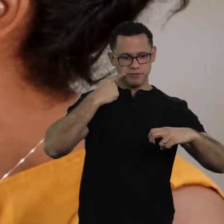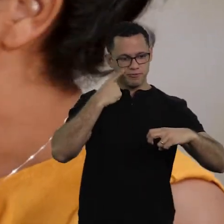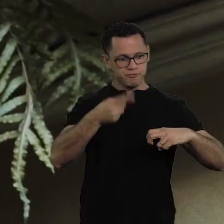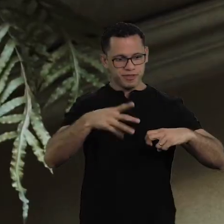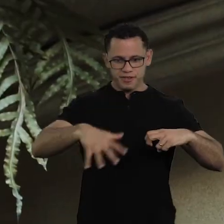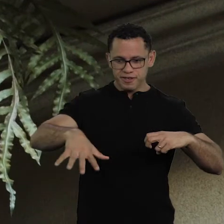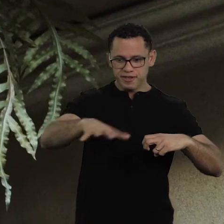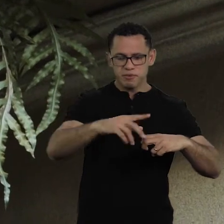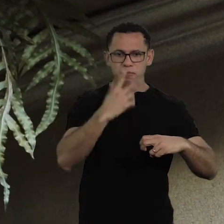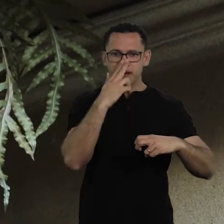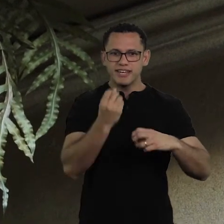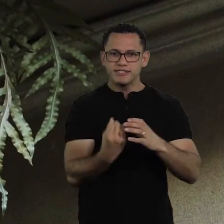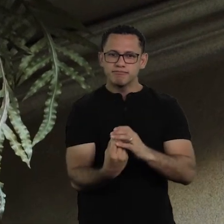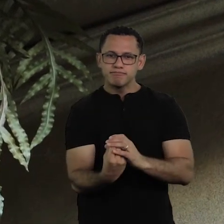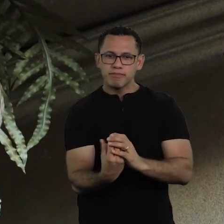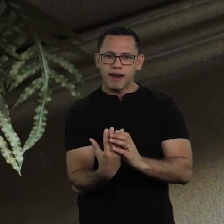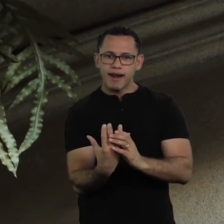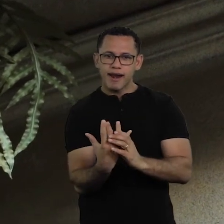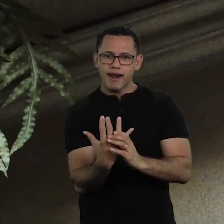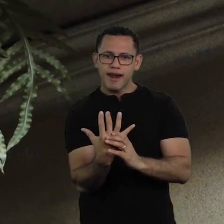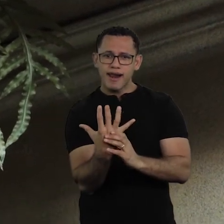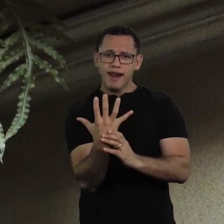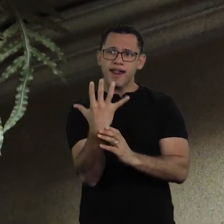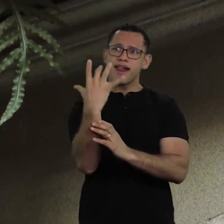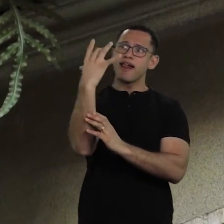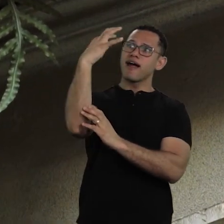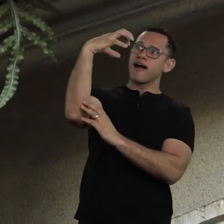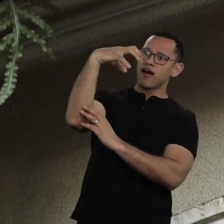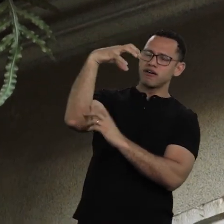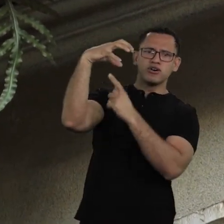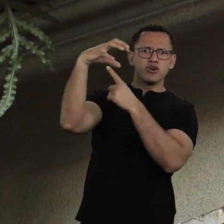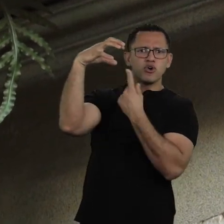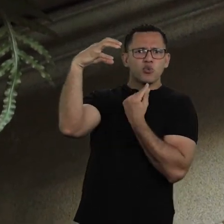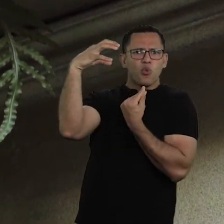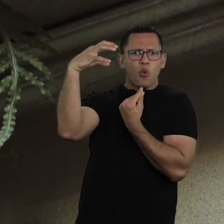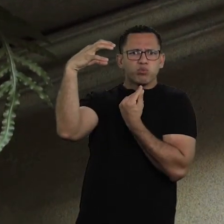probably alone, in a very unimaginable place,